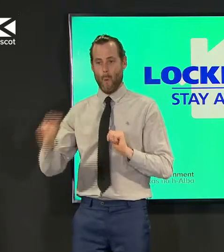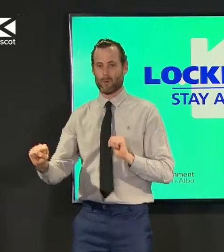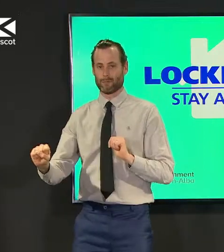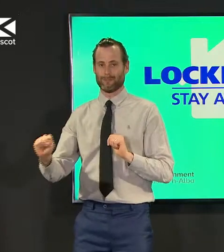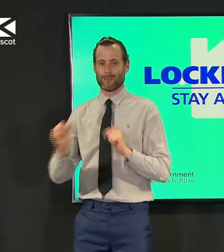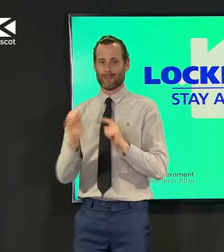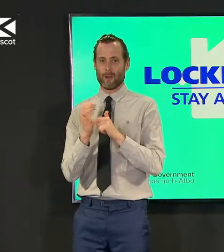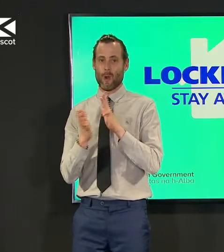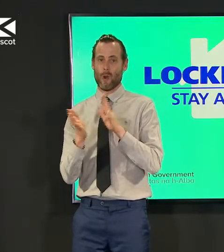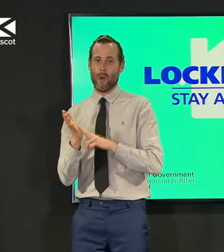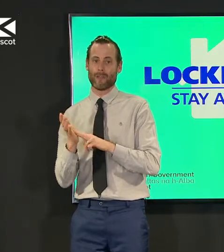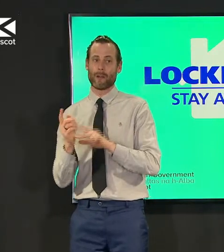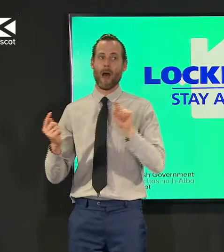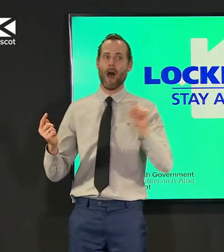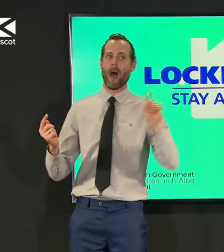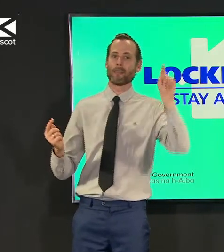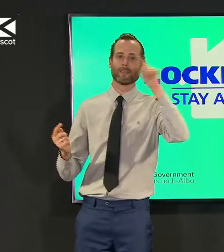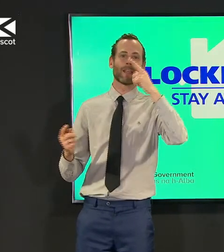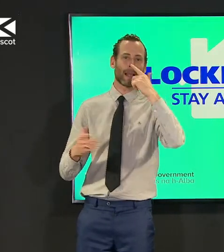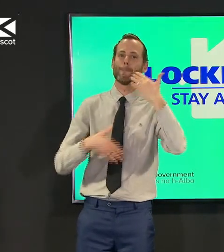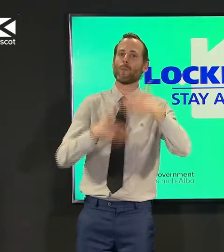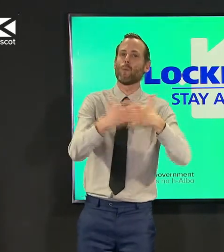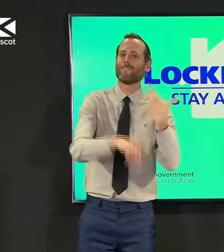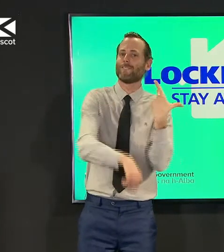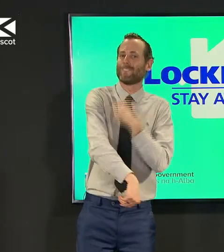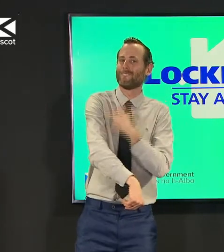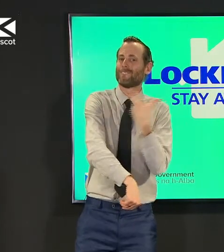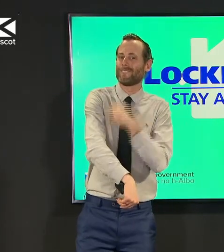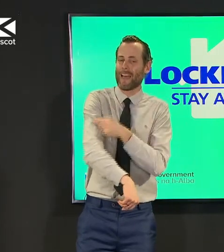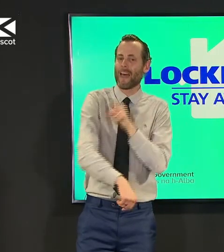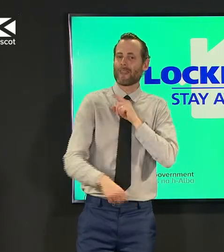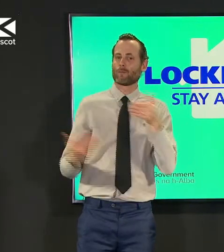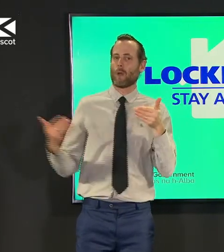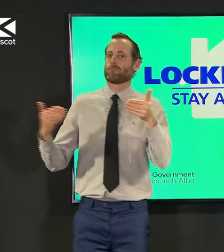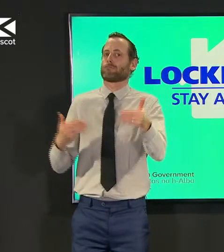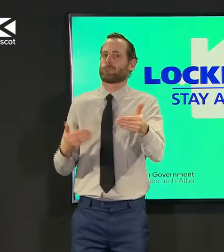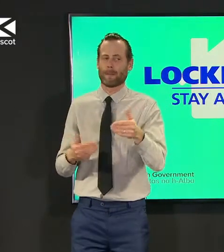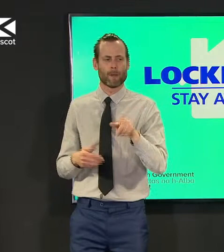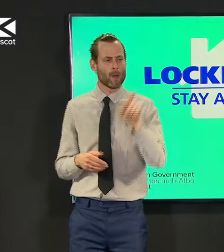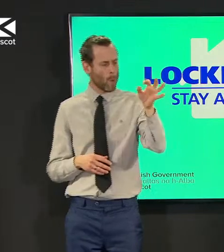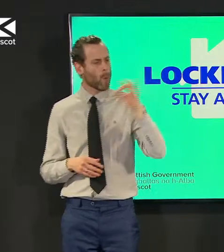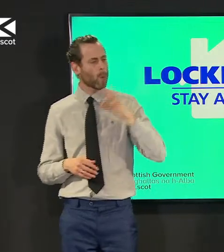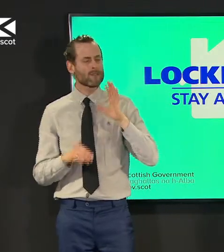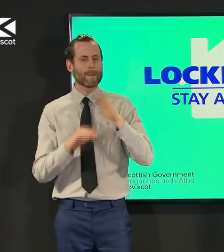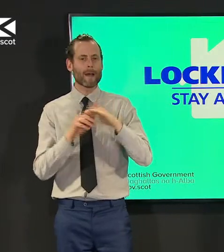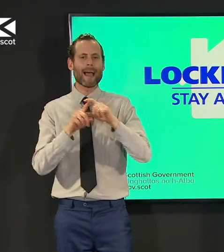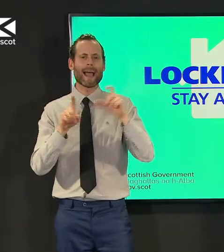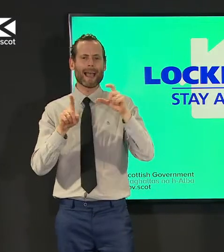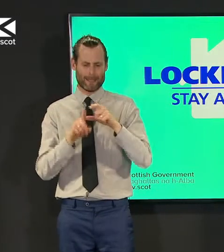parts of the country on your point about is it the case that edinburgh for example uh specifically